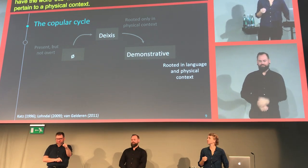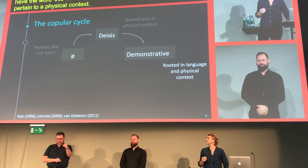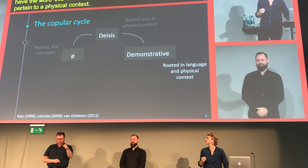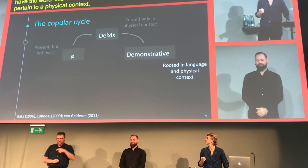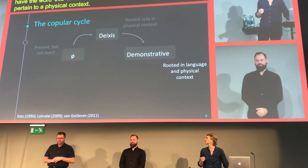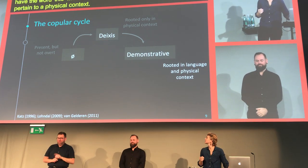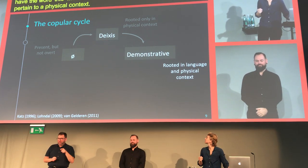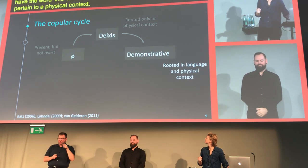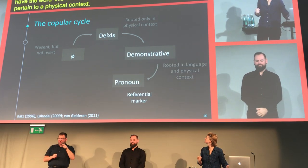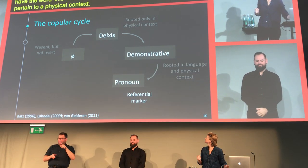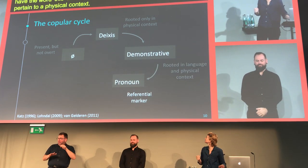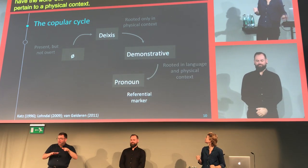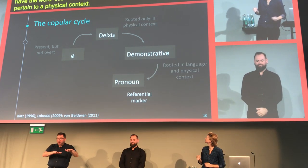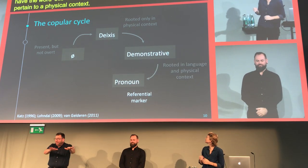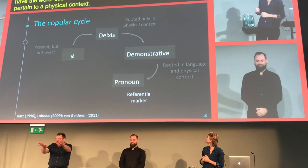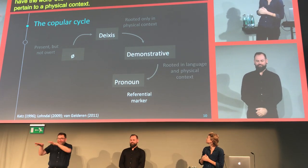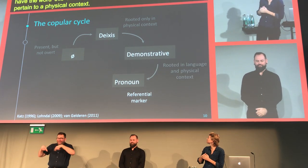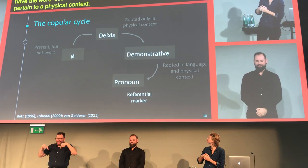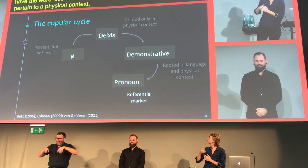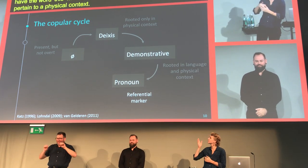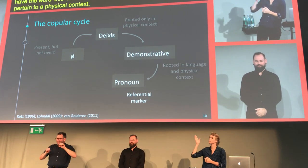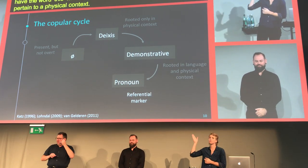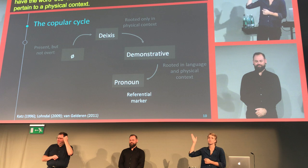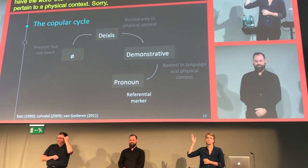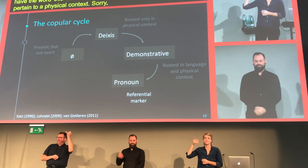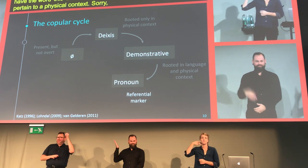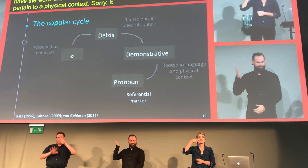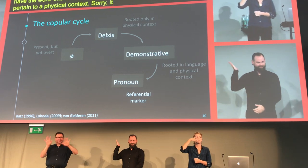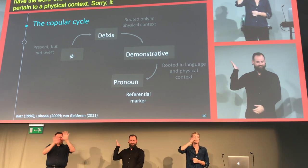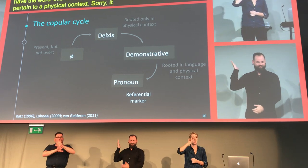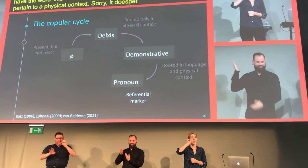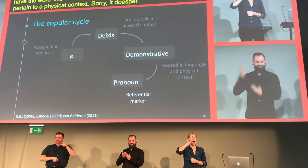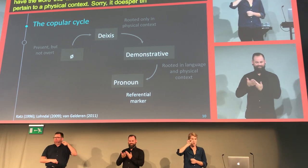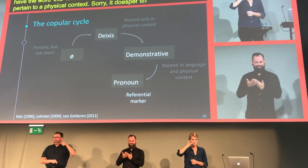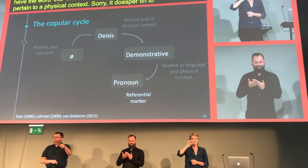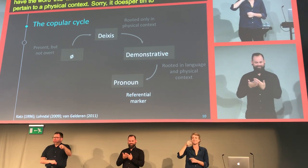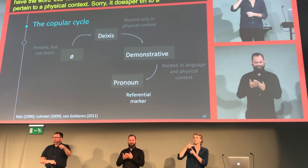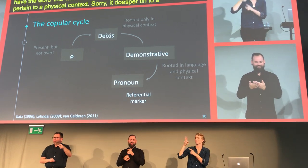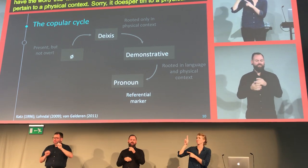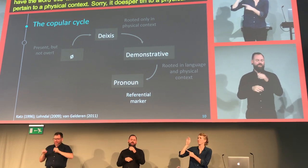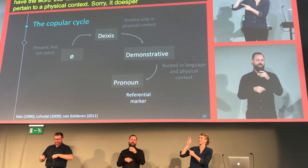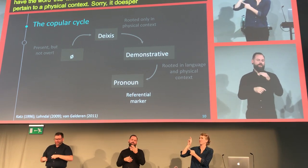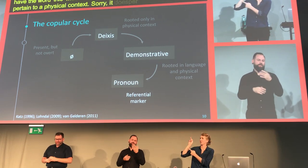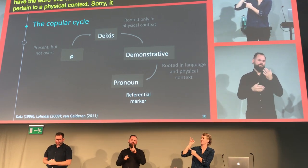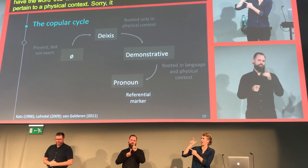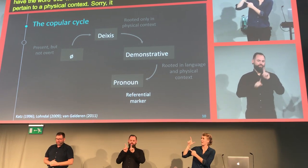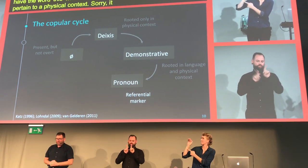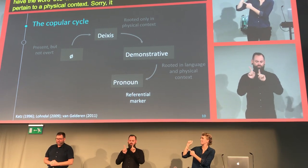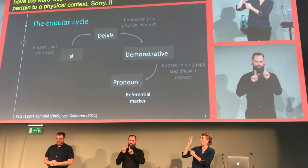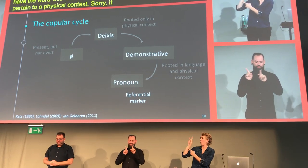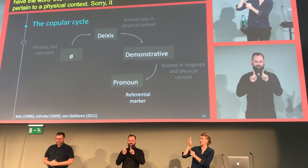Sorry, it does retain to physical context. Then we have another level of evolution.